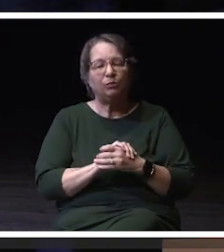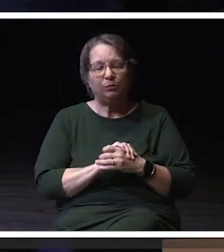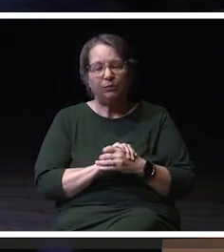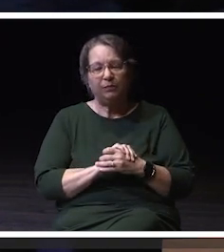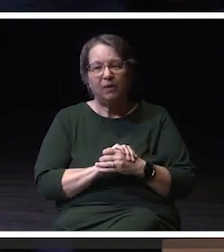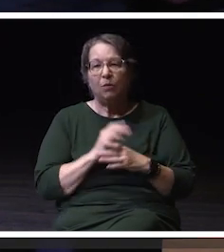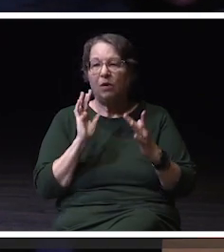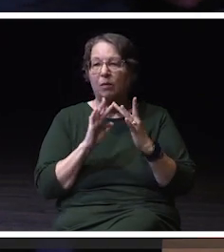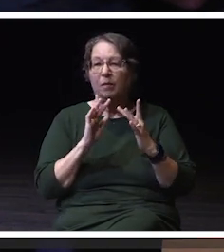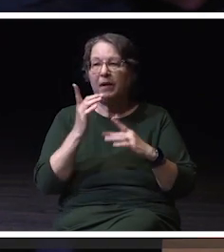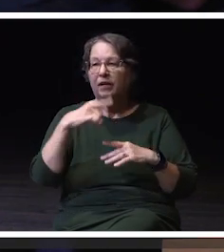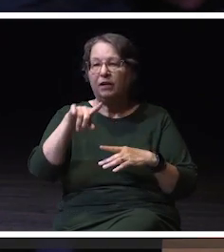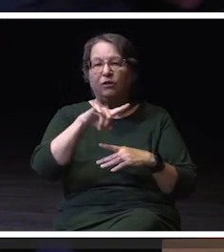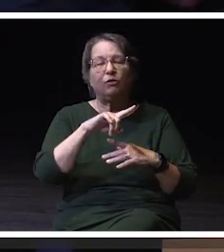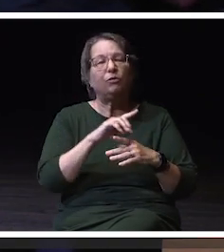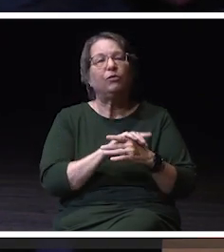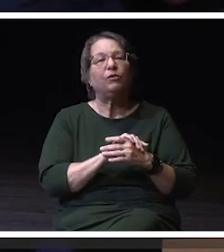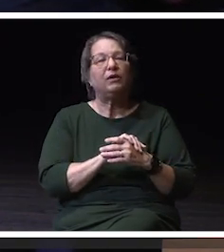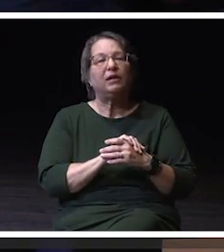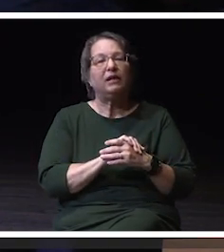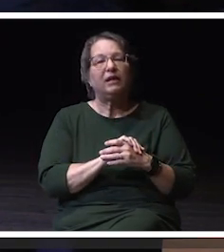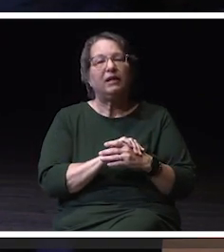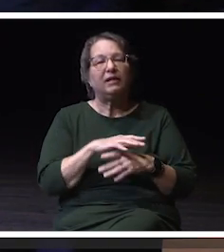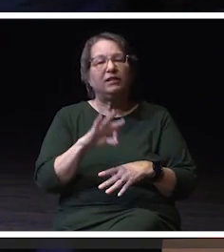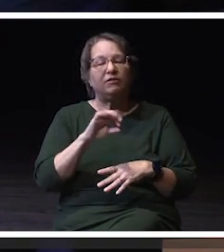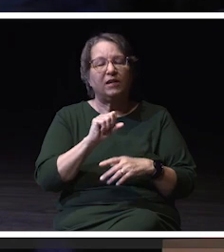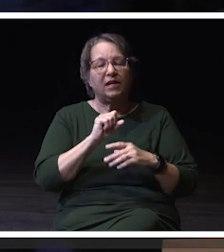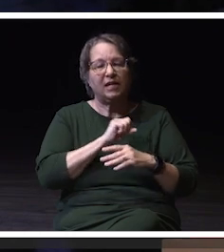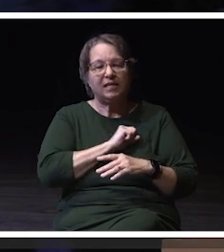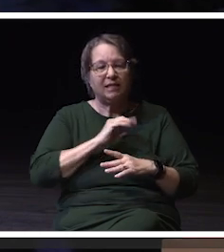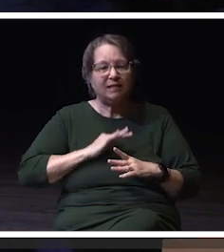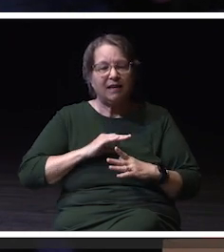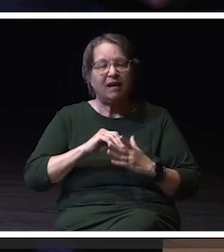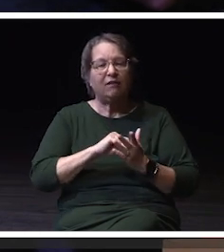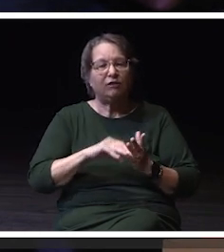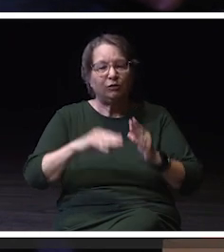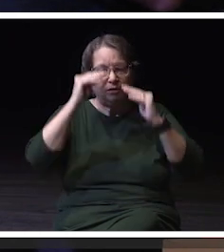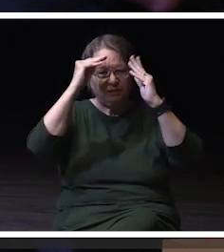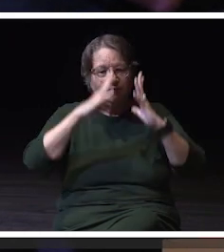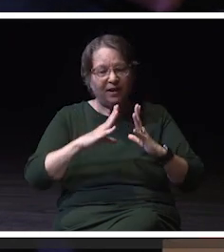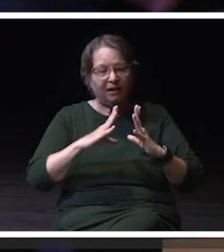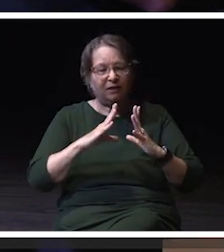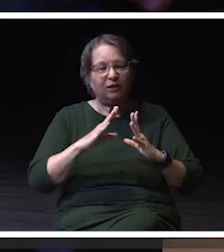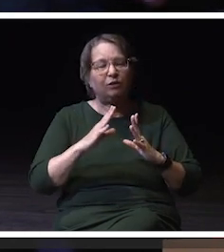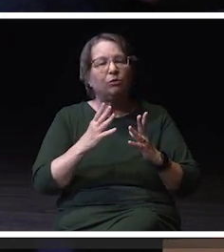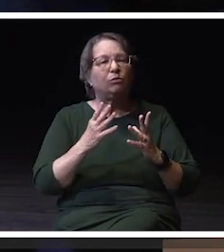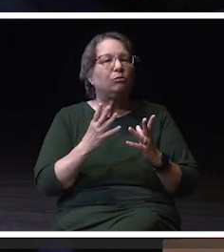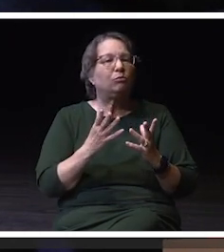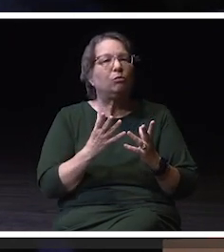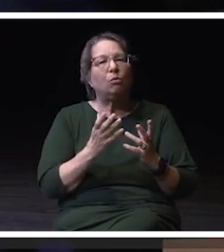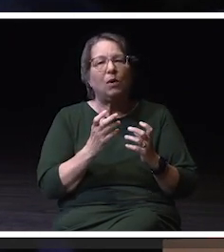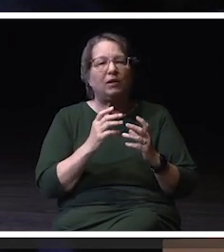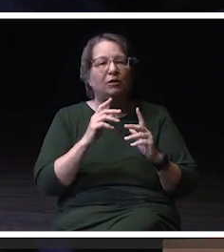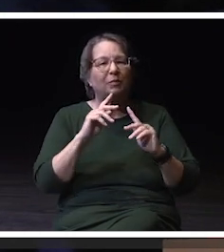was to find staff and faculty and students that would be interested in we'll say, team teaching,